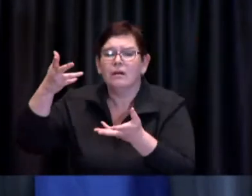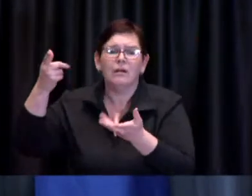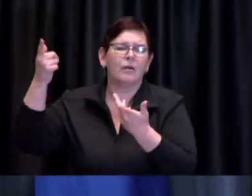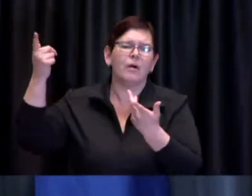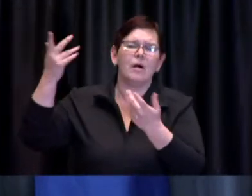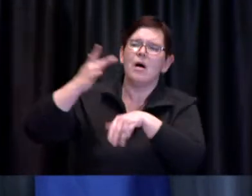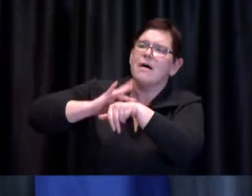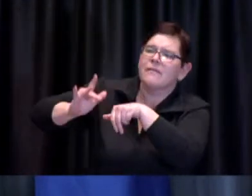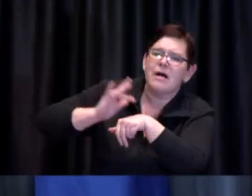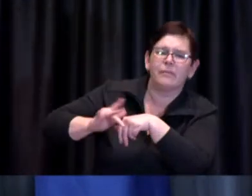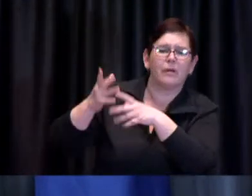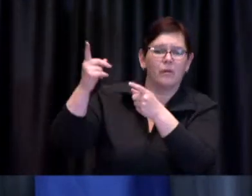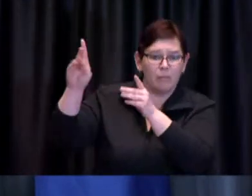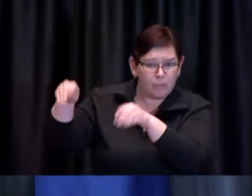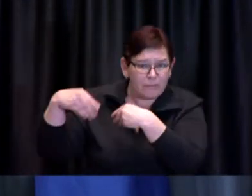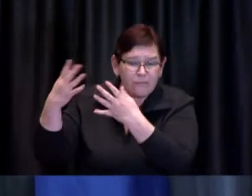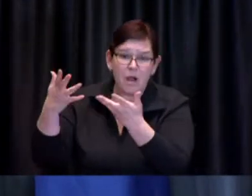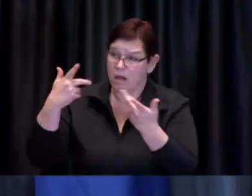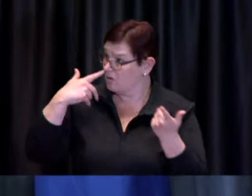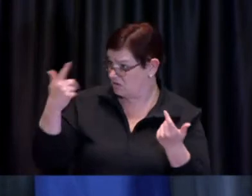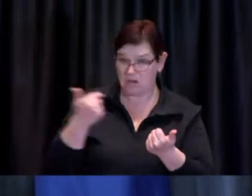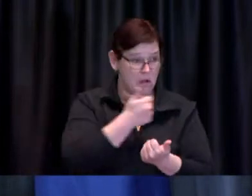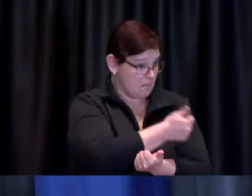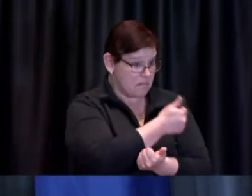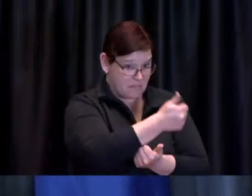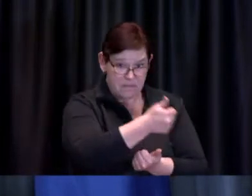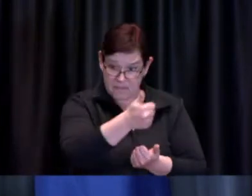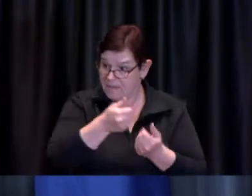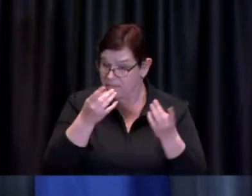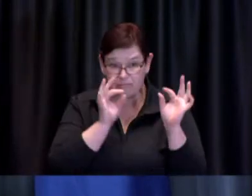of this pandemic in concert with the data and the evidence that are in front of us.